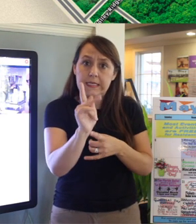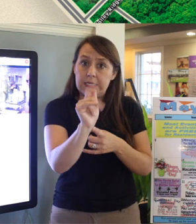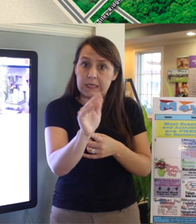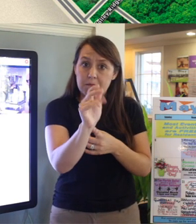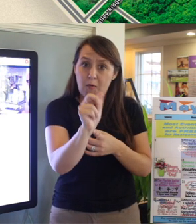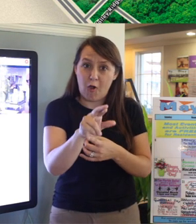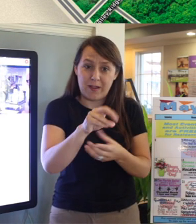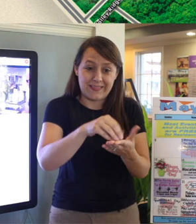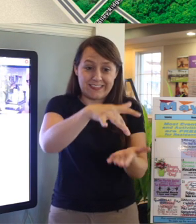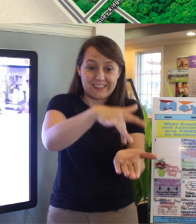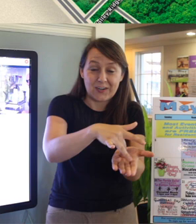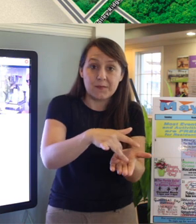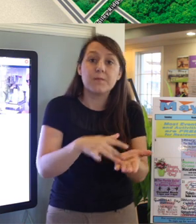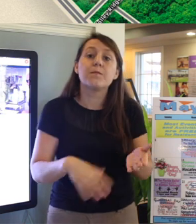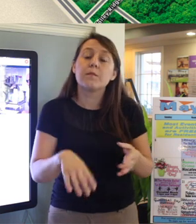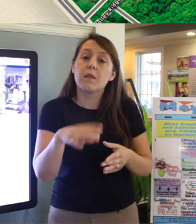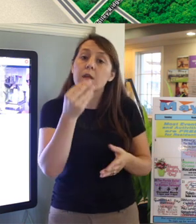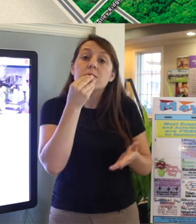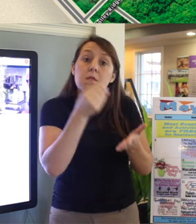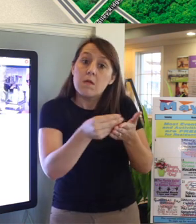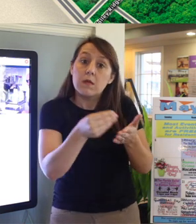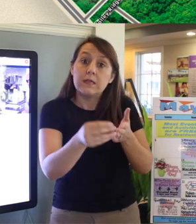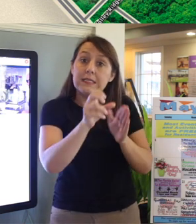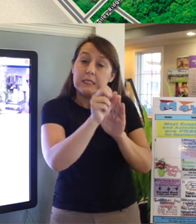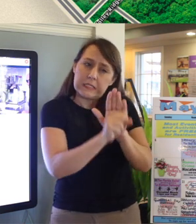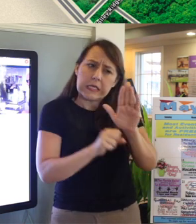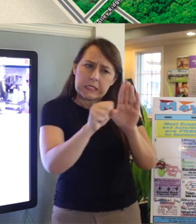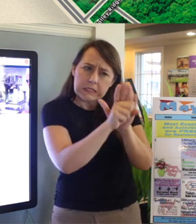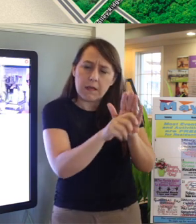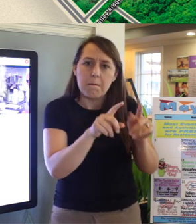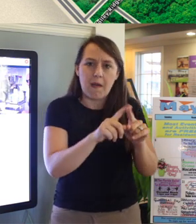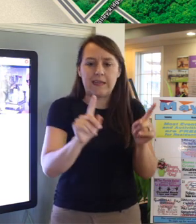The concession stand is open seasonally. the tiki bar is opened up a little more frequently